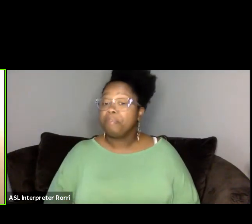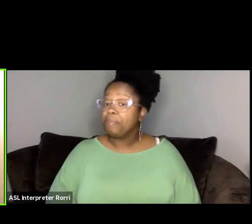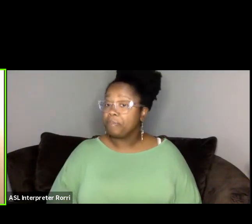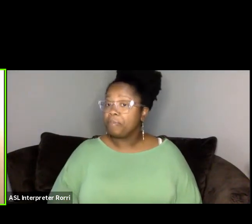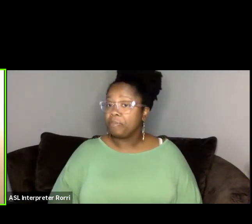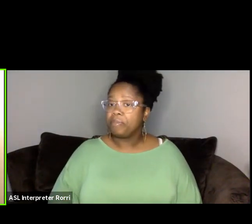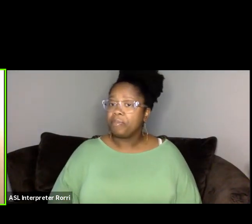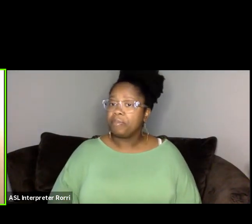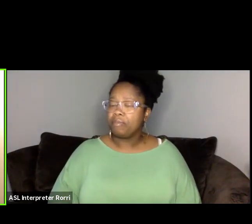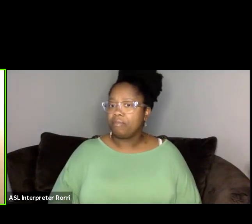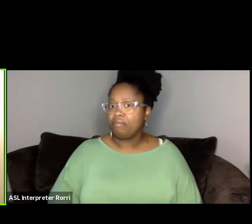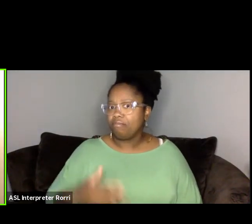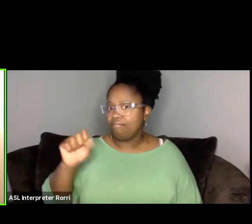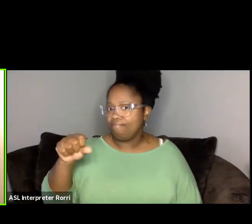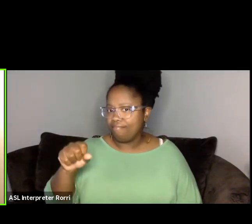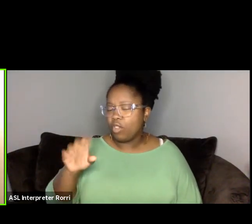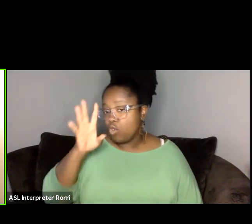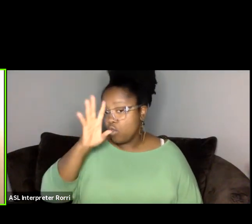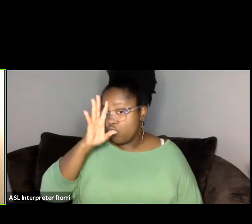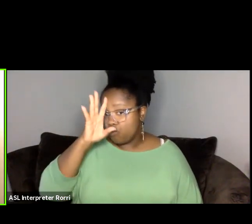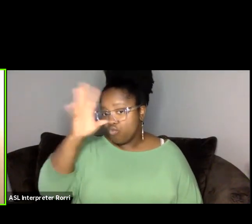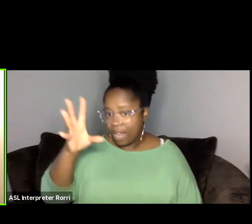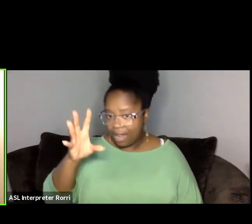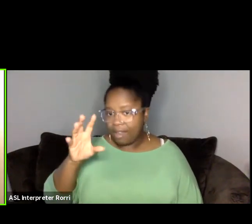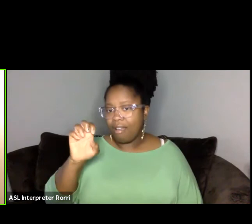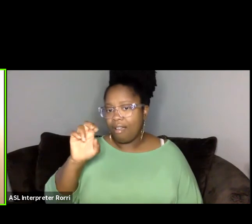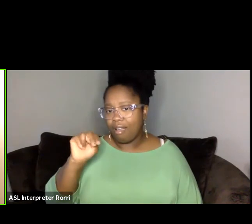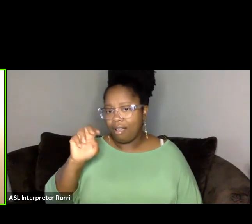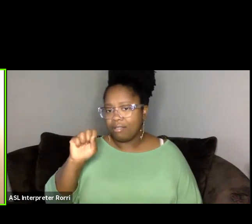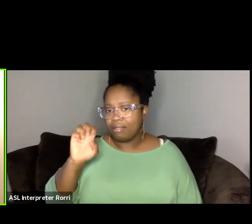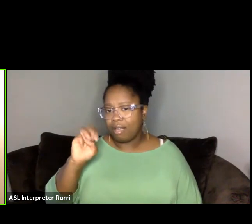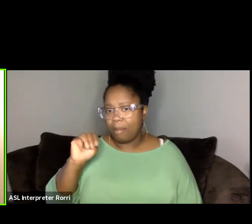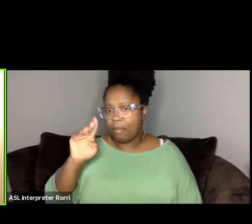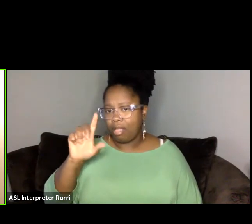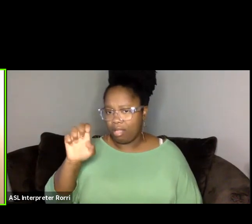Create Ensemble is a digital platform